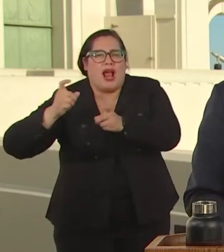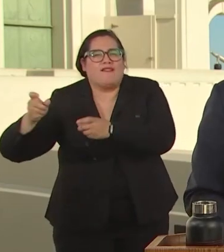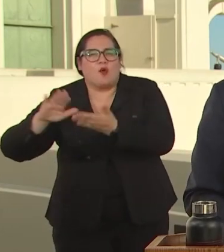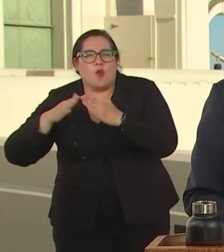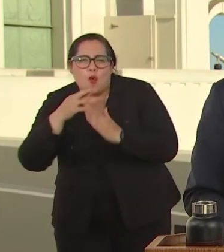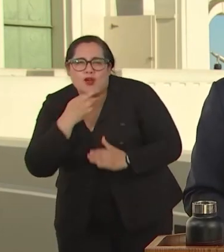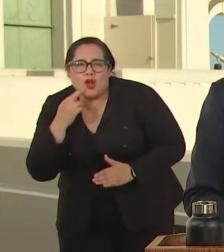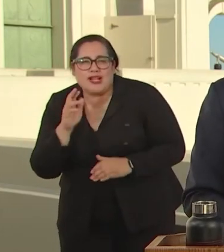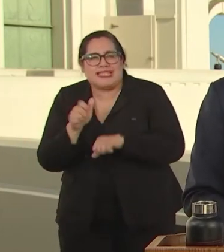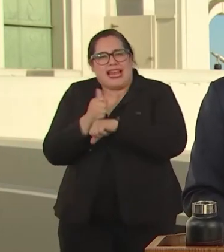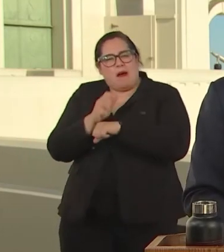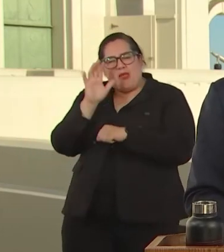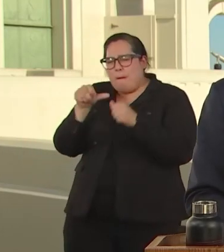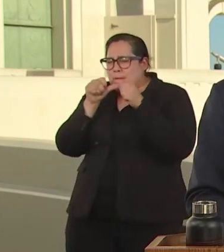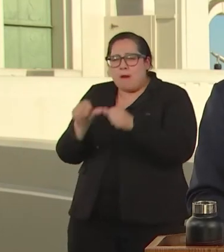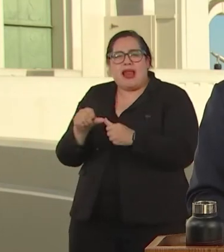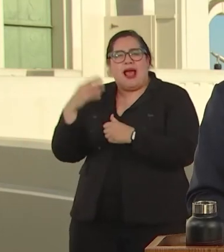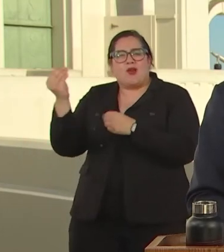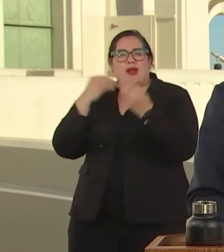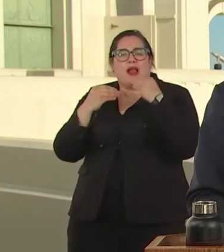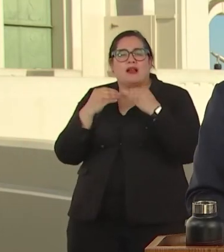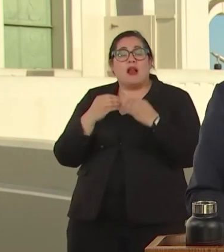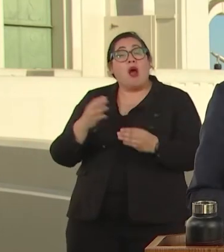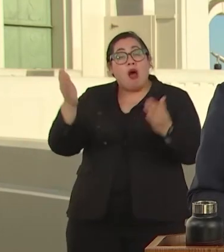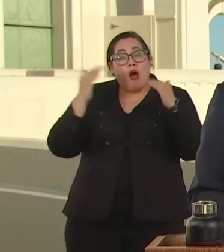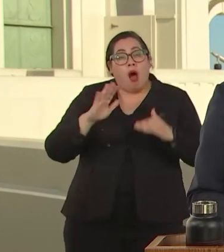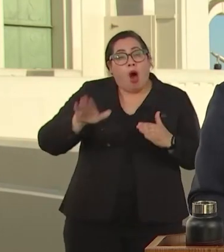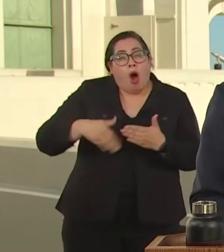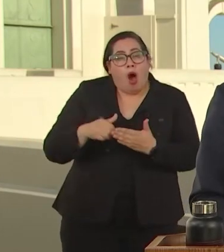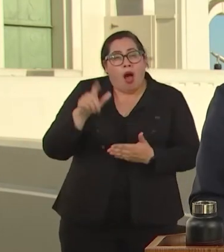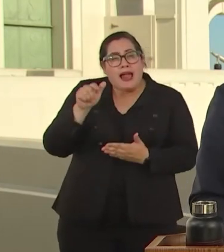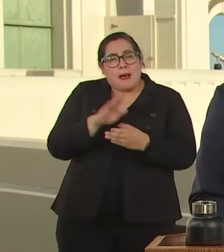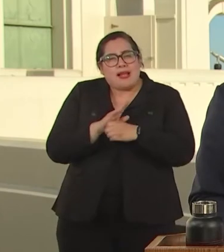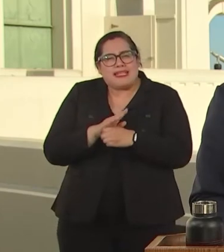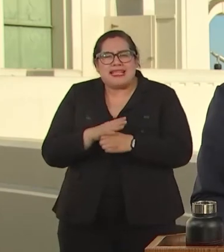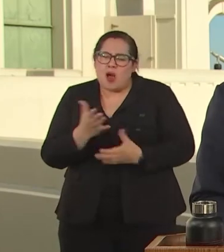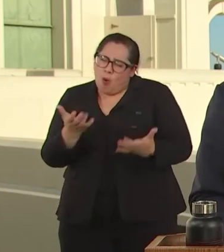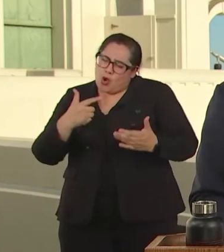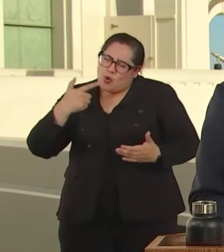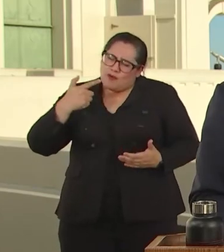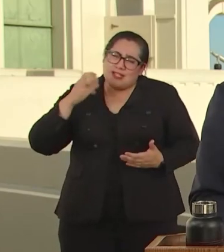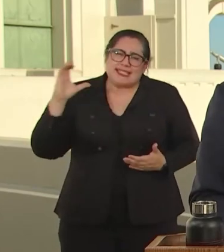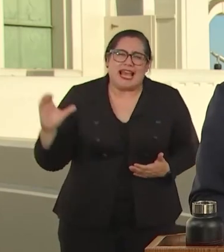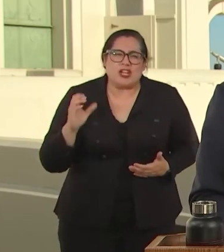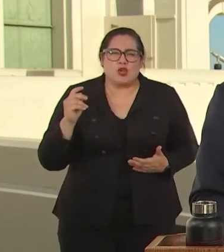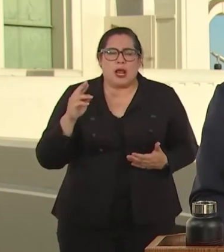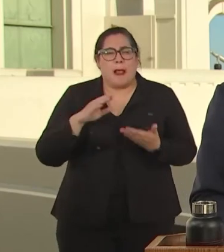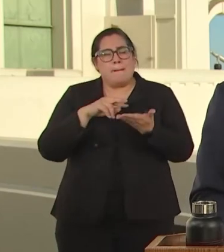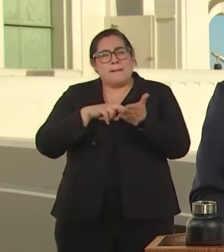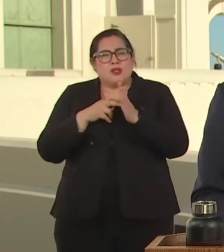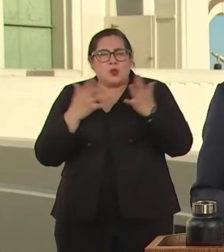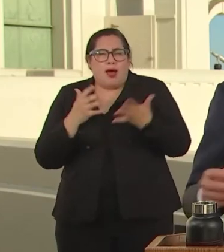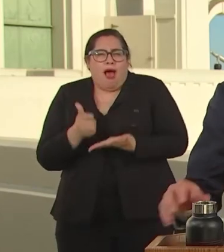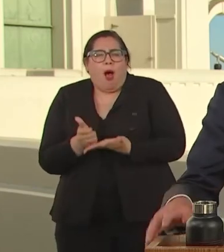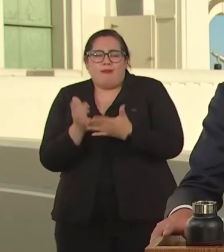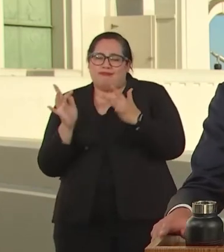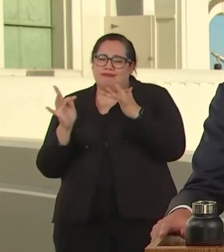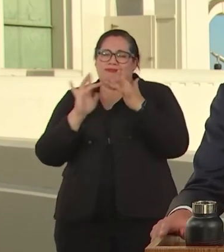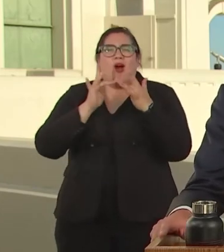PARKLETS FOR OUTDOOR DINING. AND LET'S HELP ALL BUSINESSES GET ONLINE.